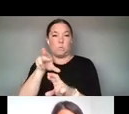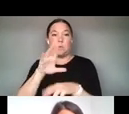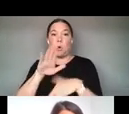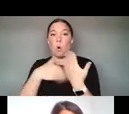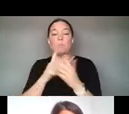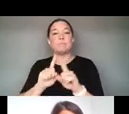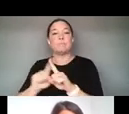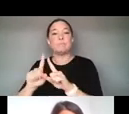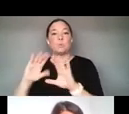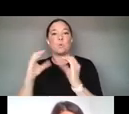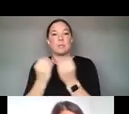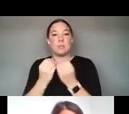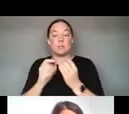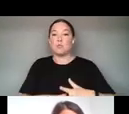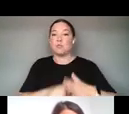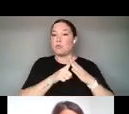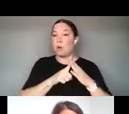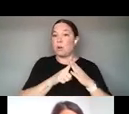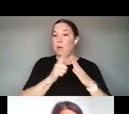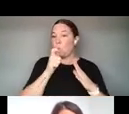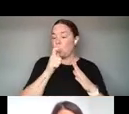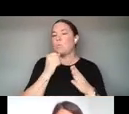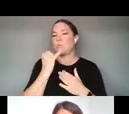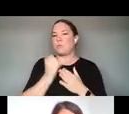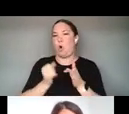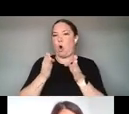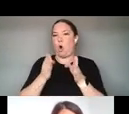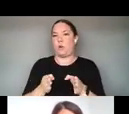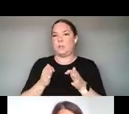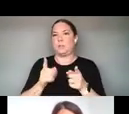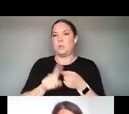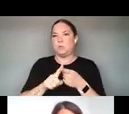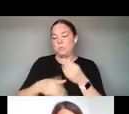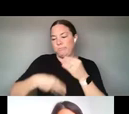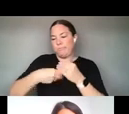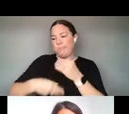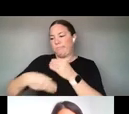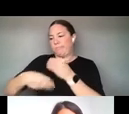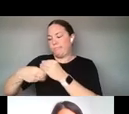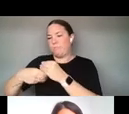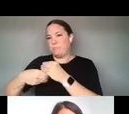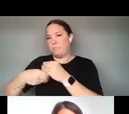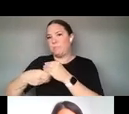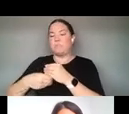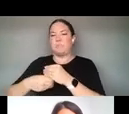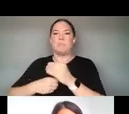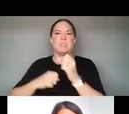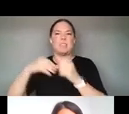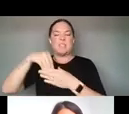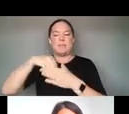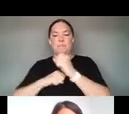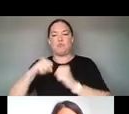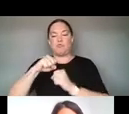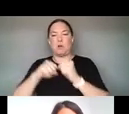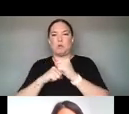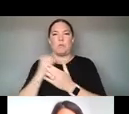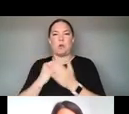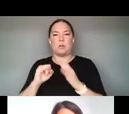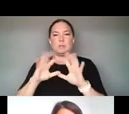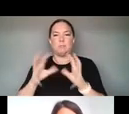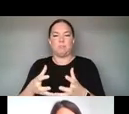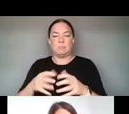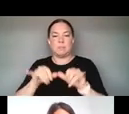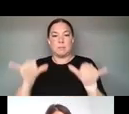STARTED BY ARTISTS TO FILL GAPS IN THE ARTS INFRASTRUCTURE. THE REPORT ALSO GOES OVER HOW